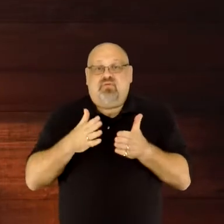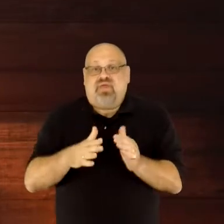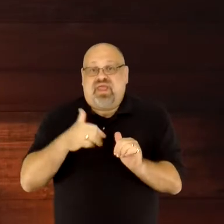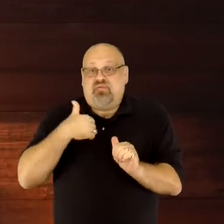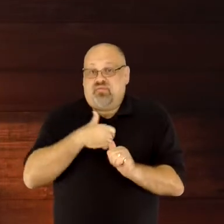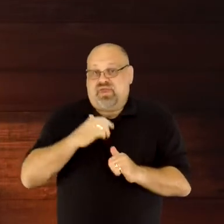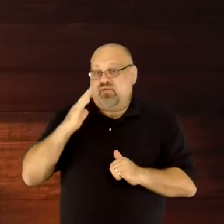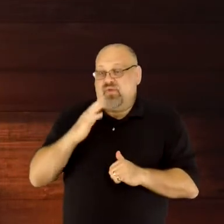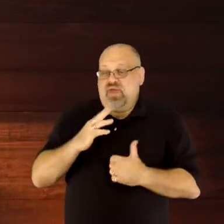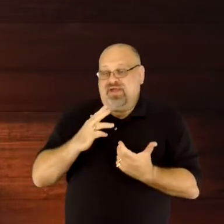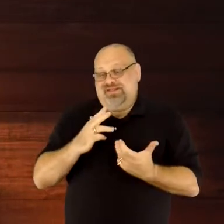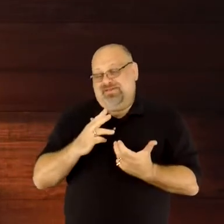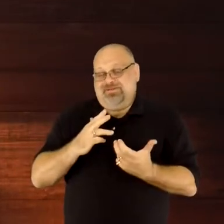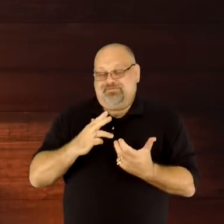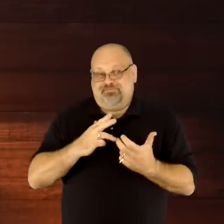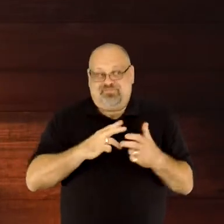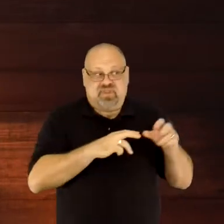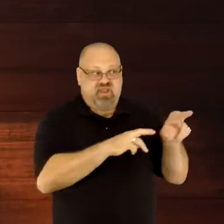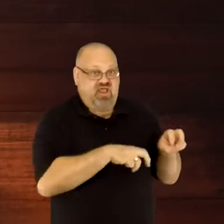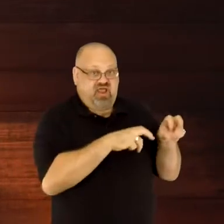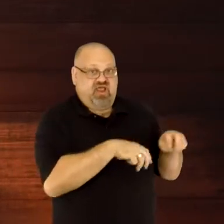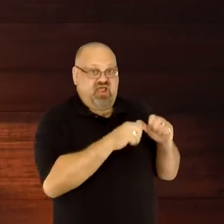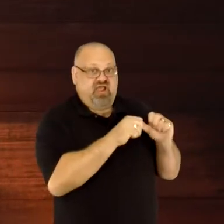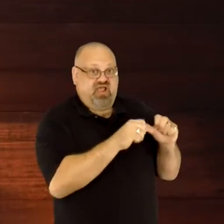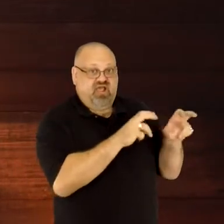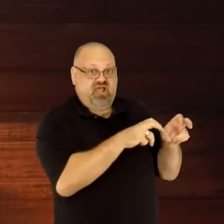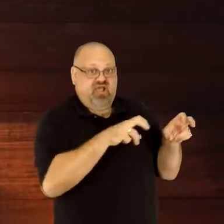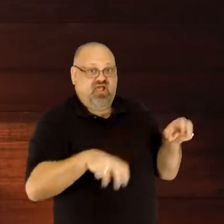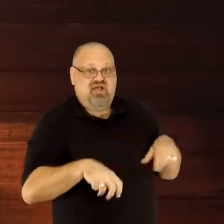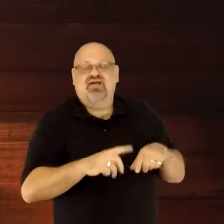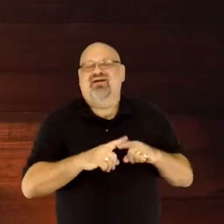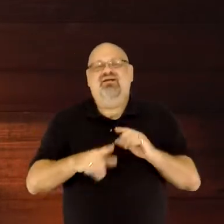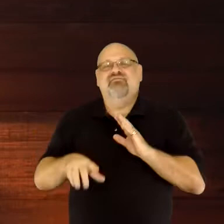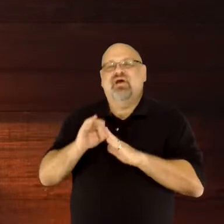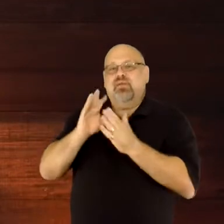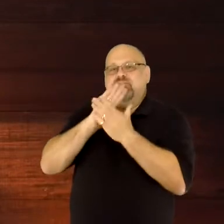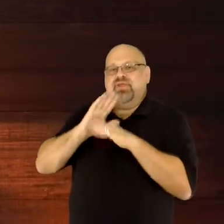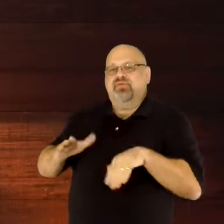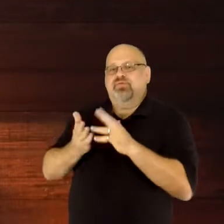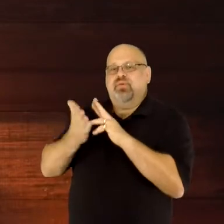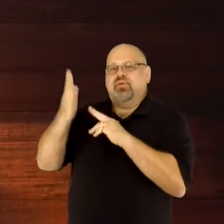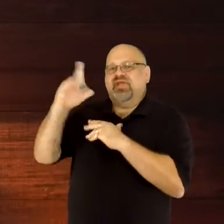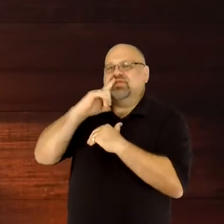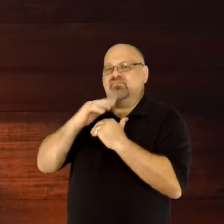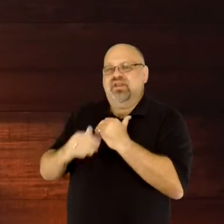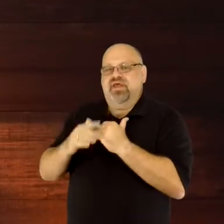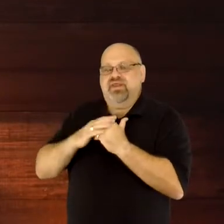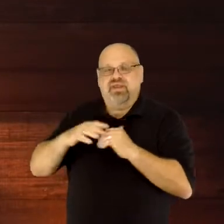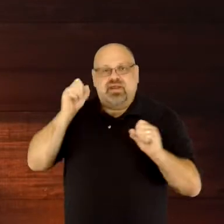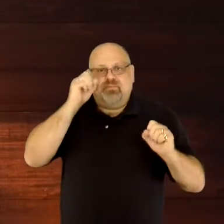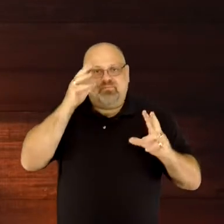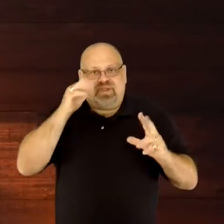off the hamster wheel is to find peace through His blood. It amazes me that people deny the evidence